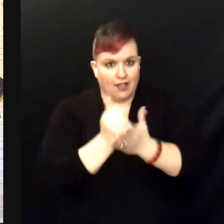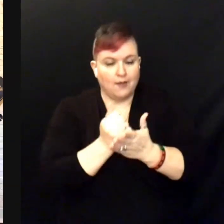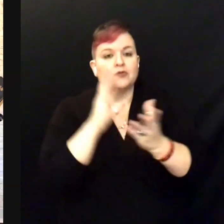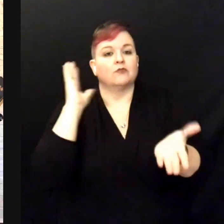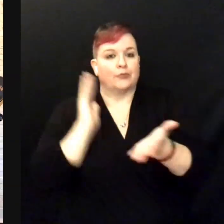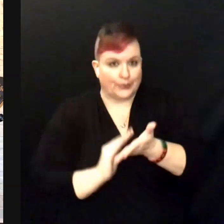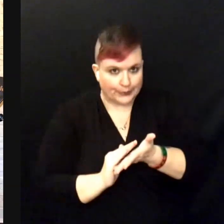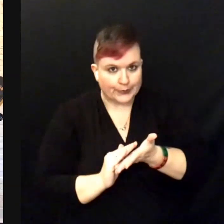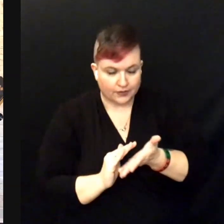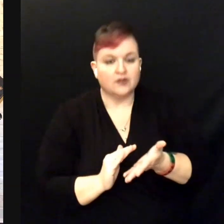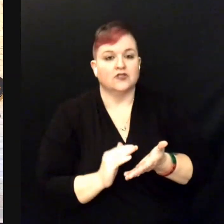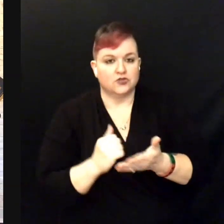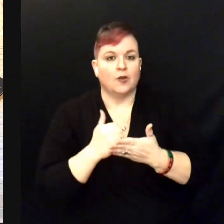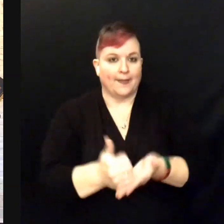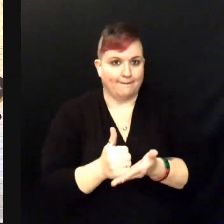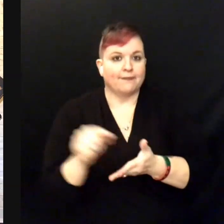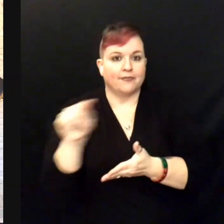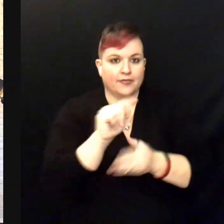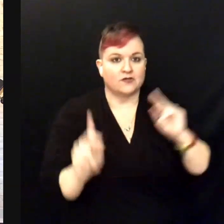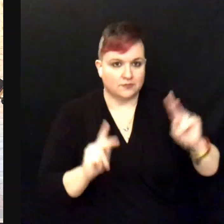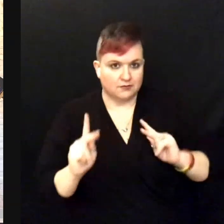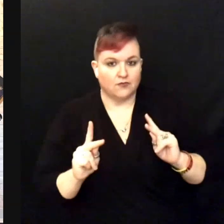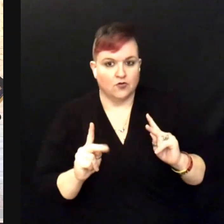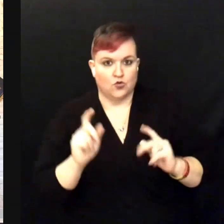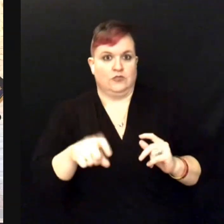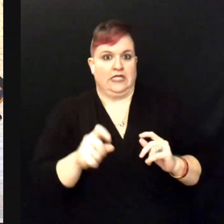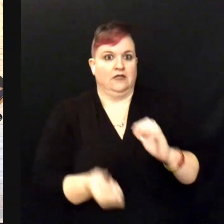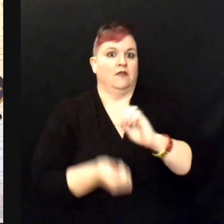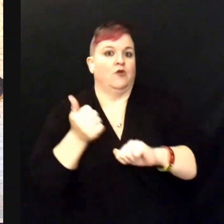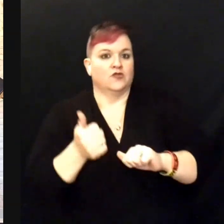So, I would truly encourage you to look them up.